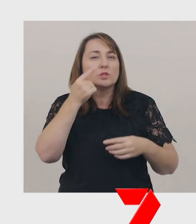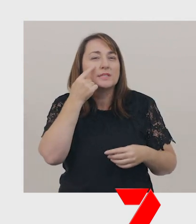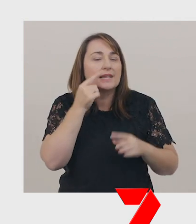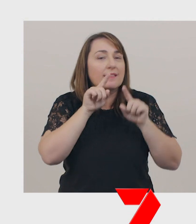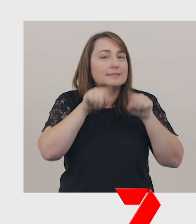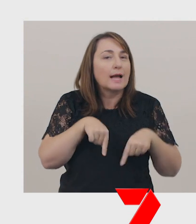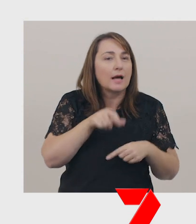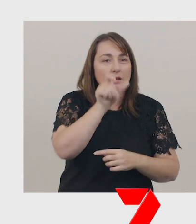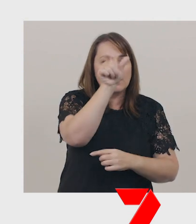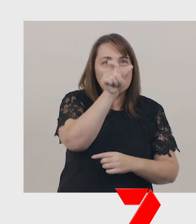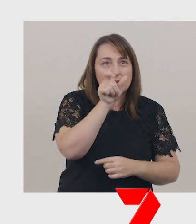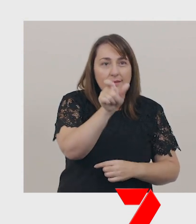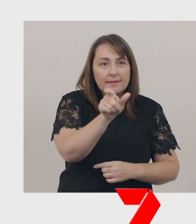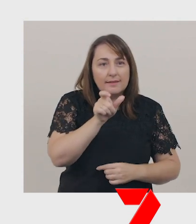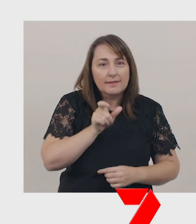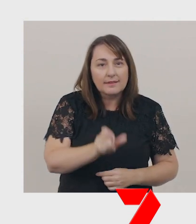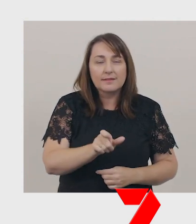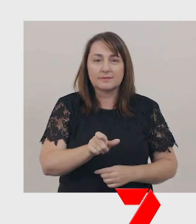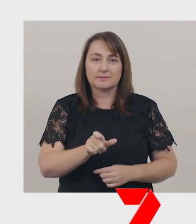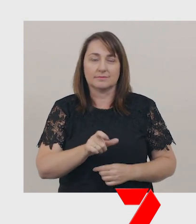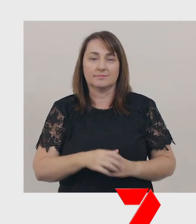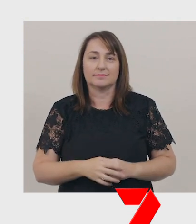What do all of our steps start with?